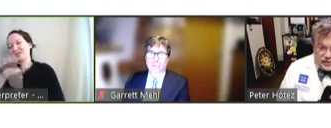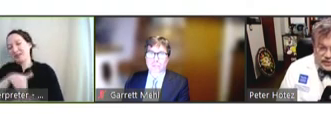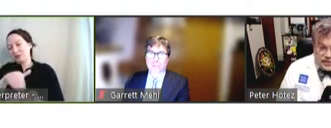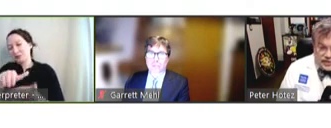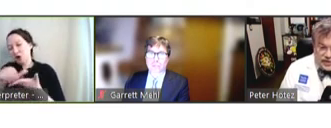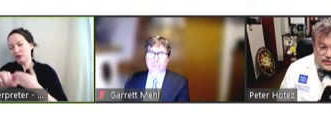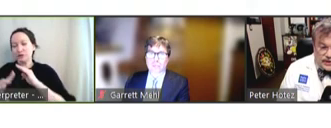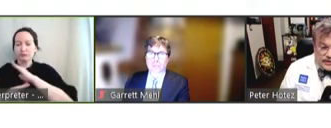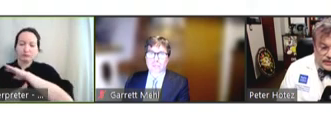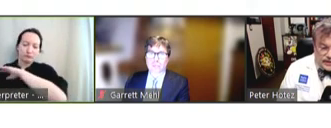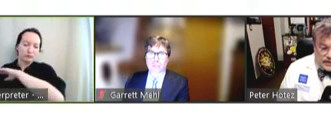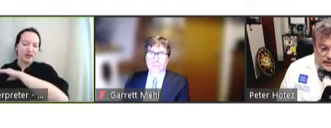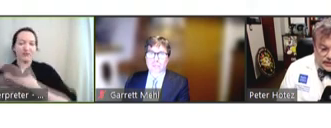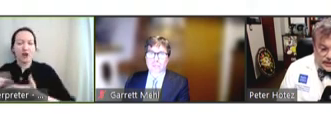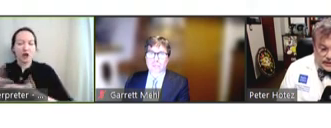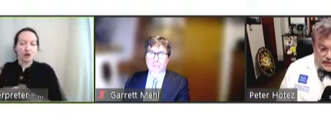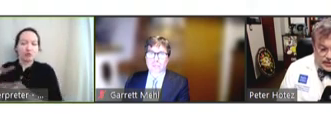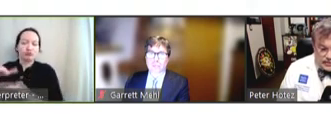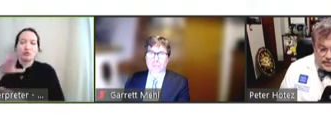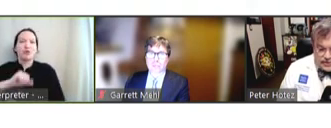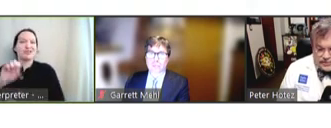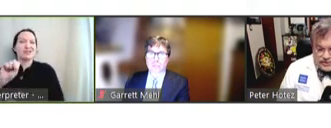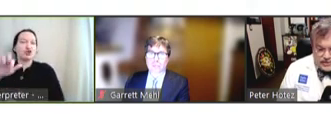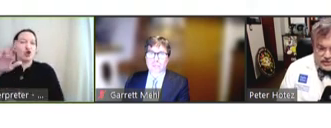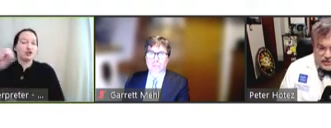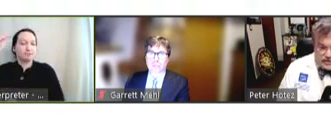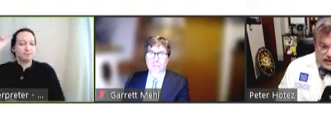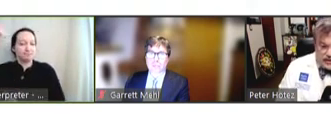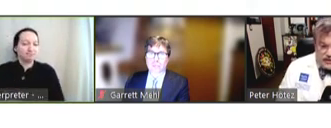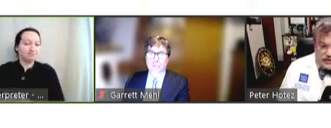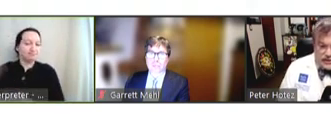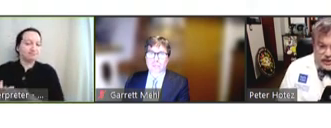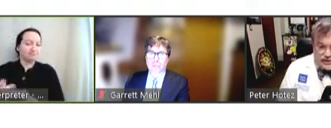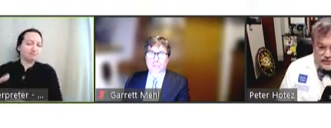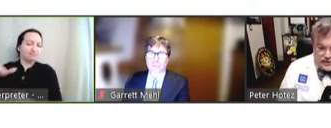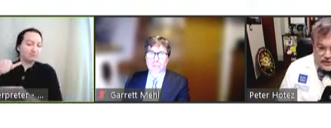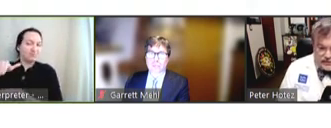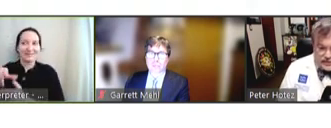old SARS grant to get us started, but then we really couldn't get large-scale funding from